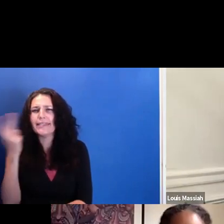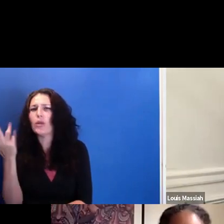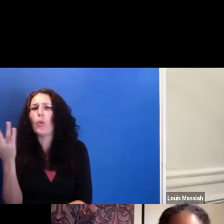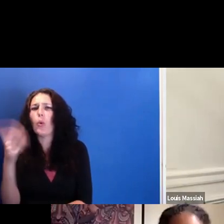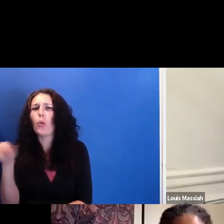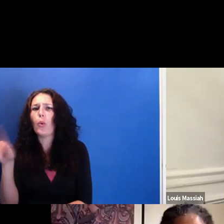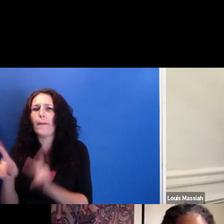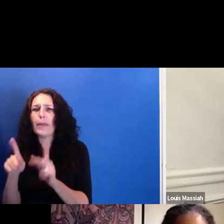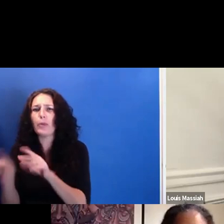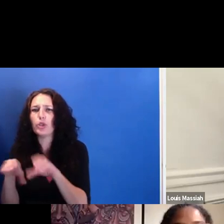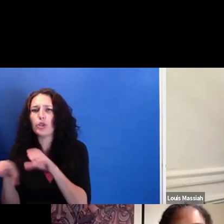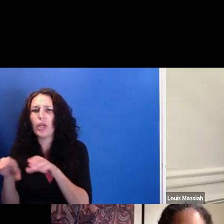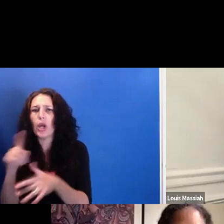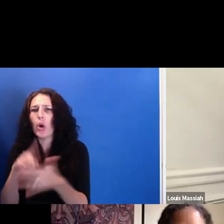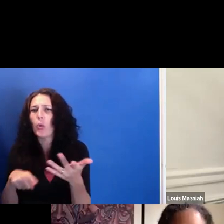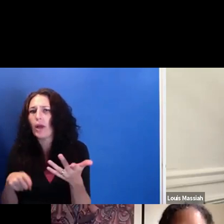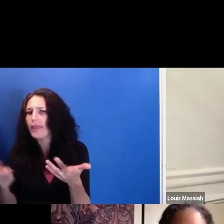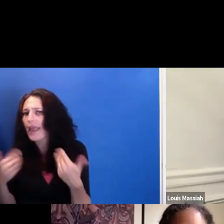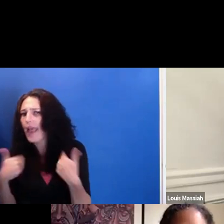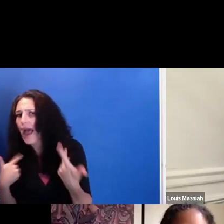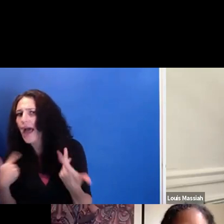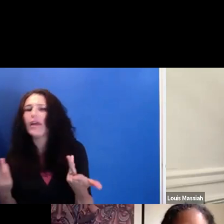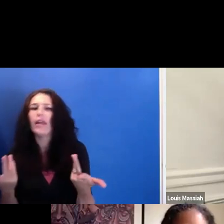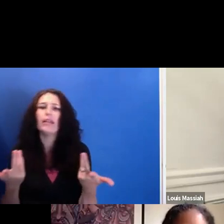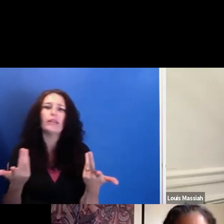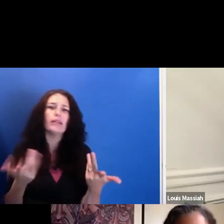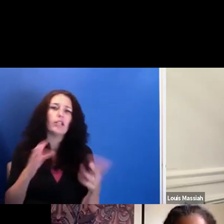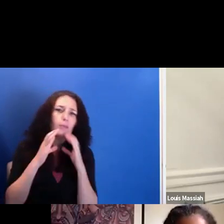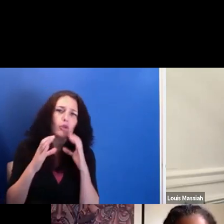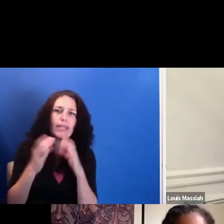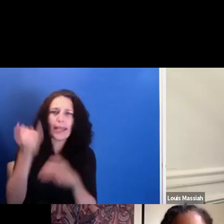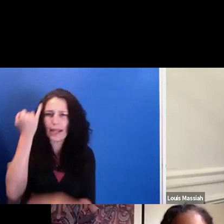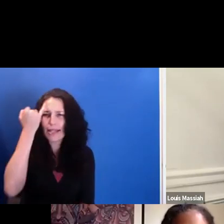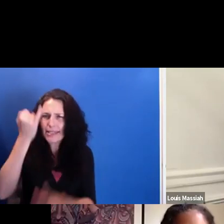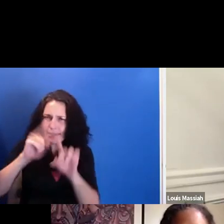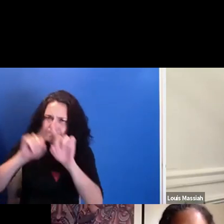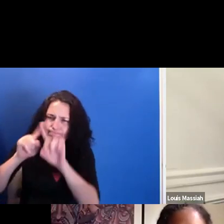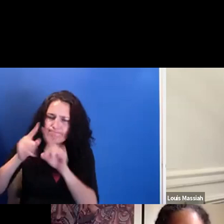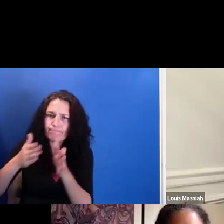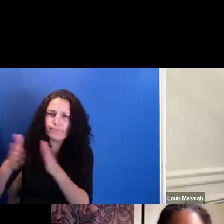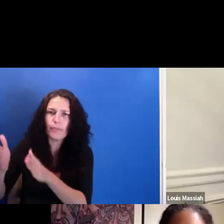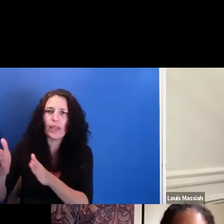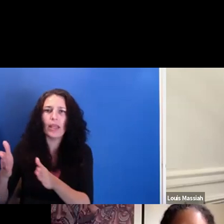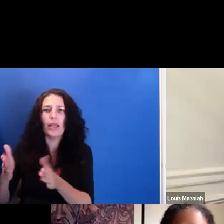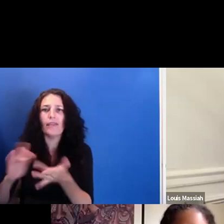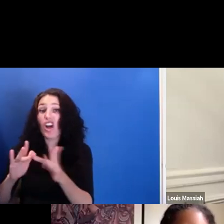The things that we are doing, Black people are doing on Instagram, I mean, with some of these social-- it's--